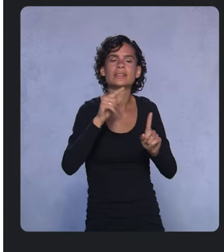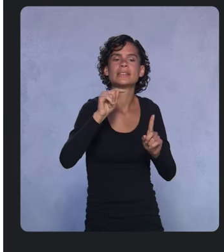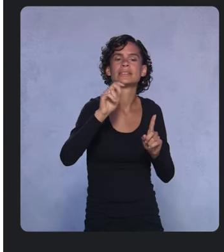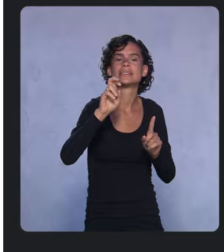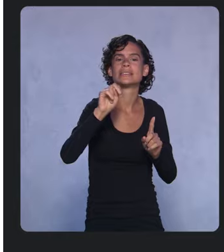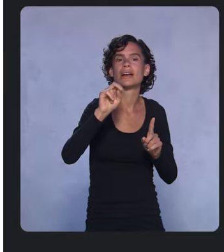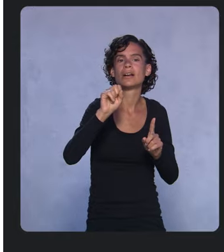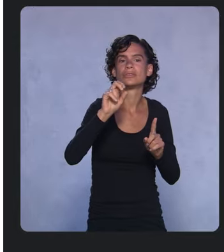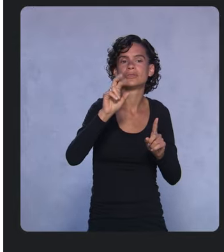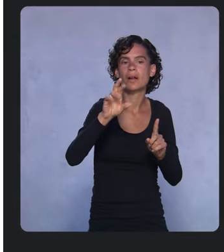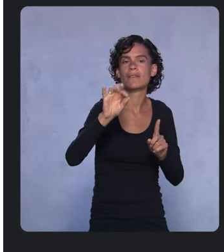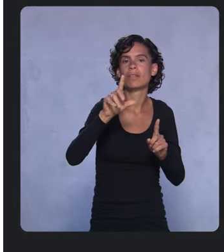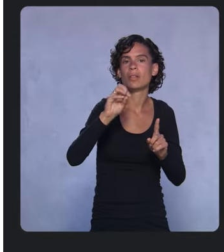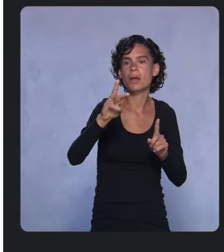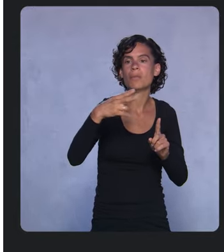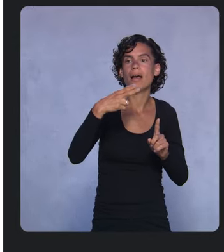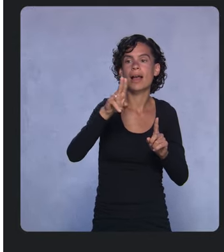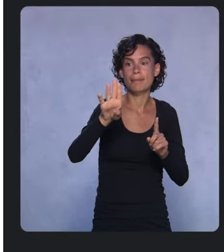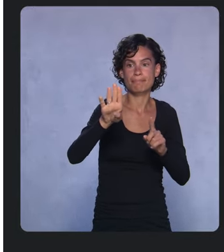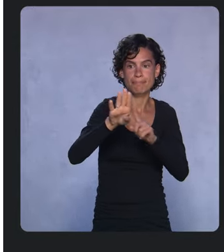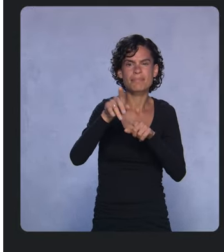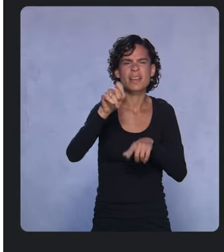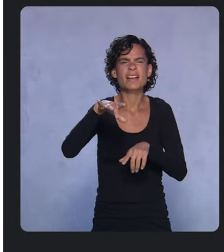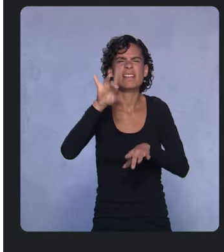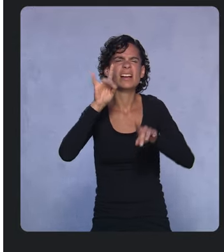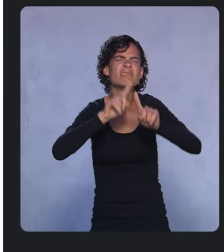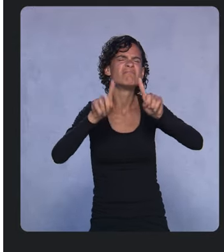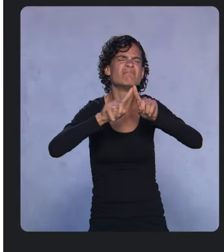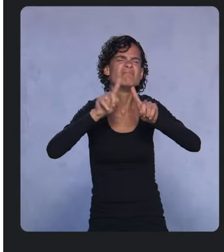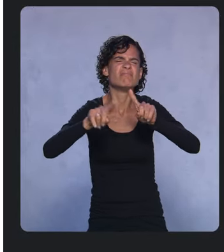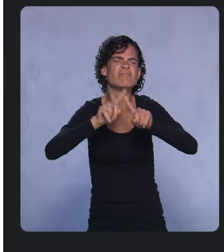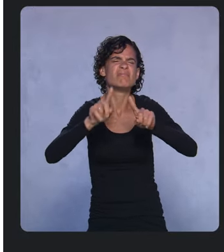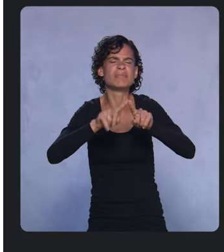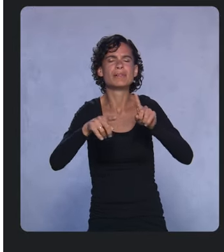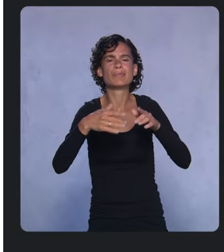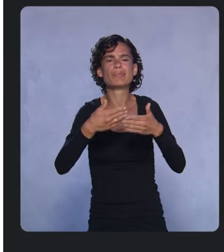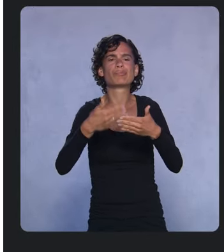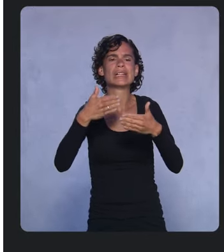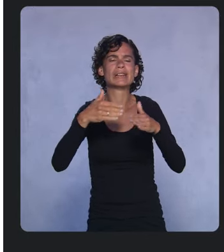for video, image, text, speech, and audio. Here, you’ll need an audio model,